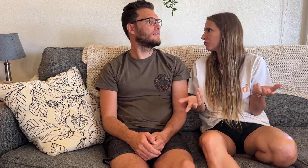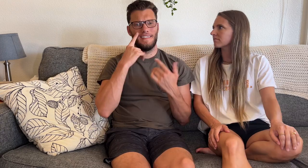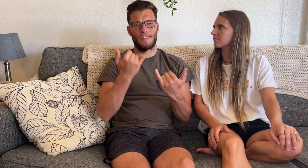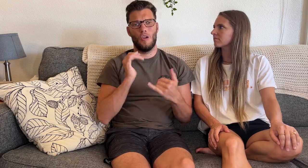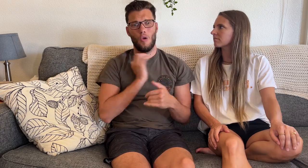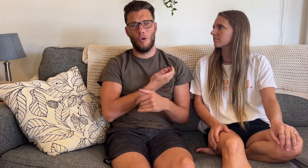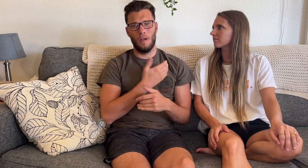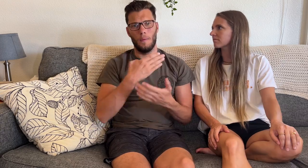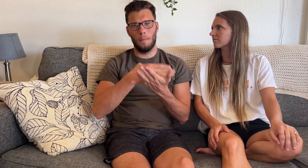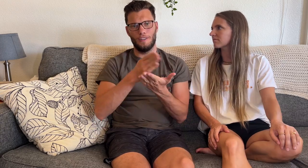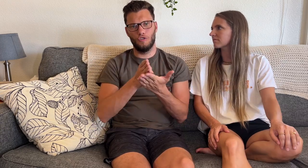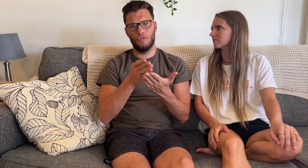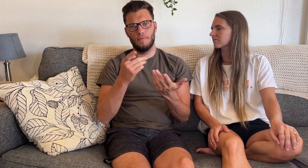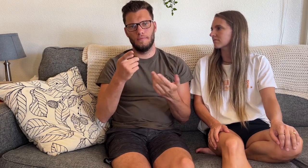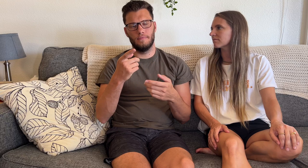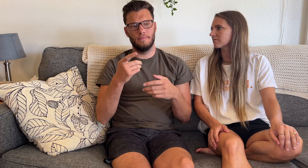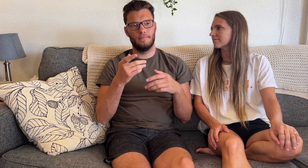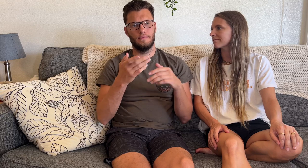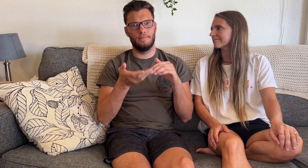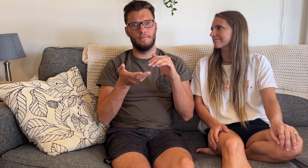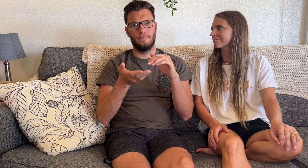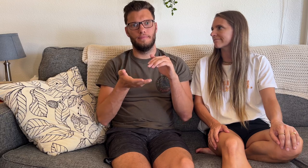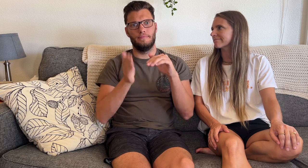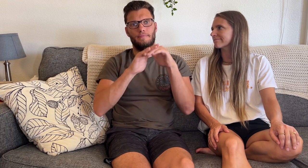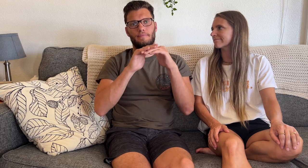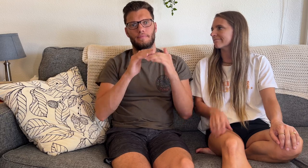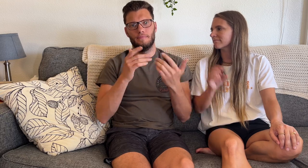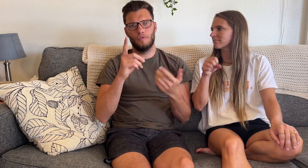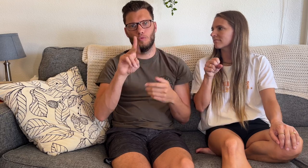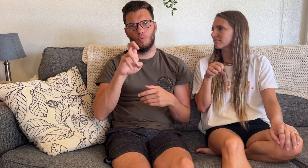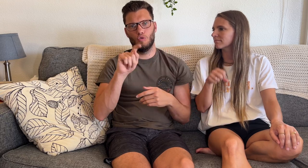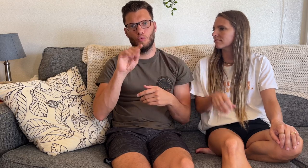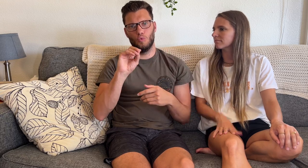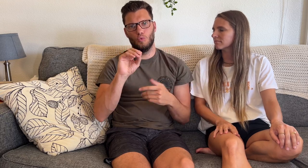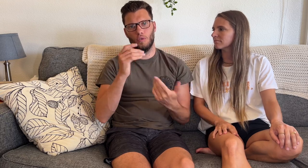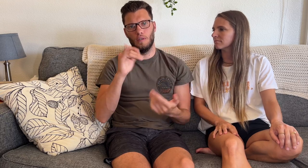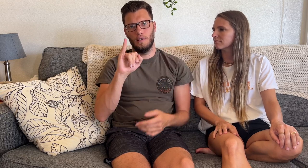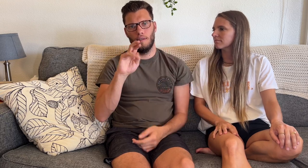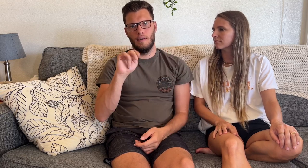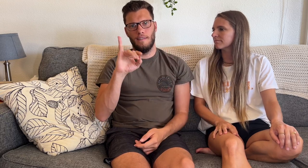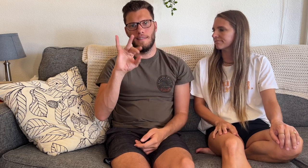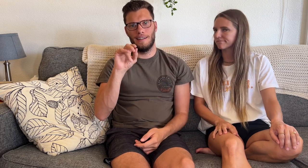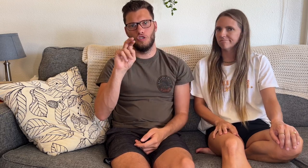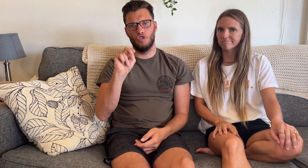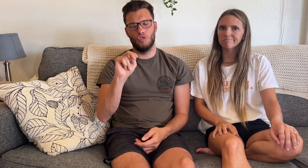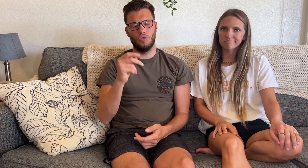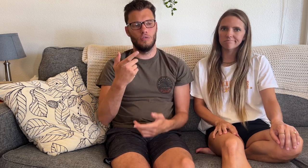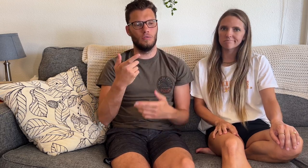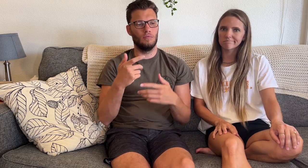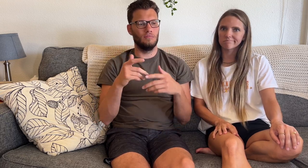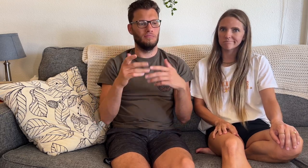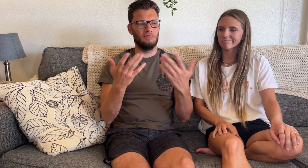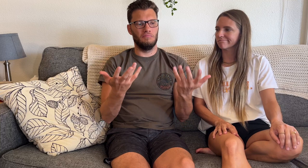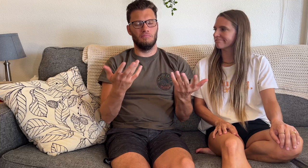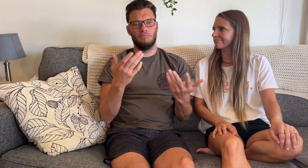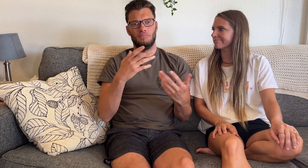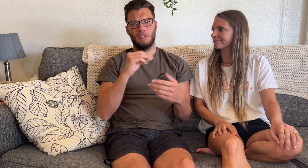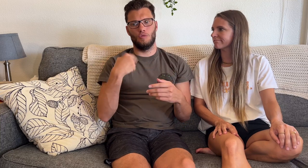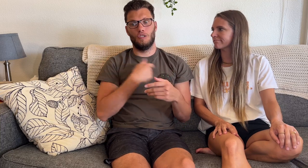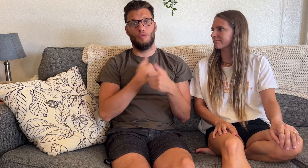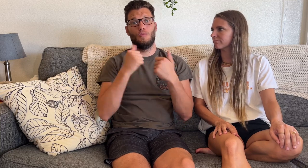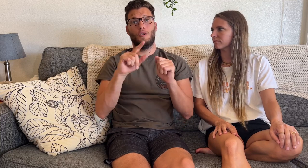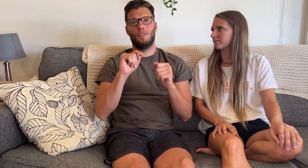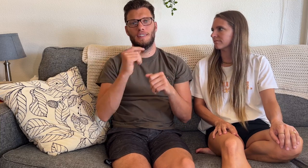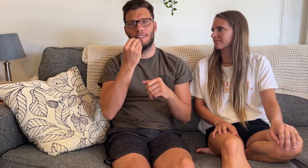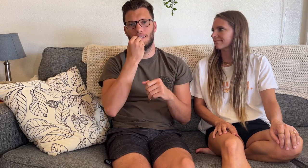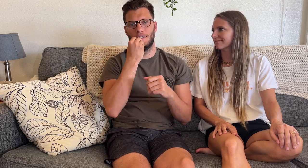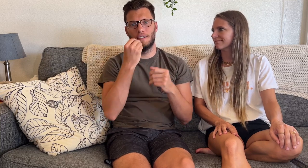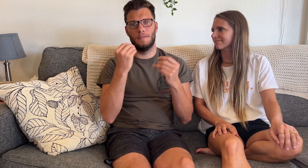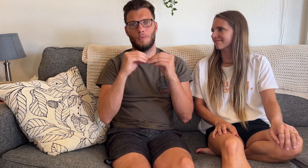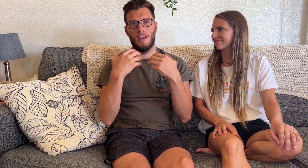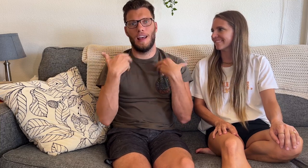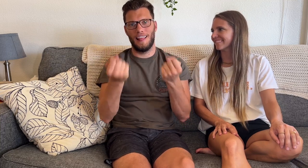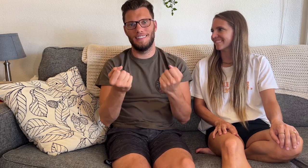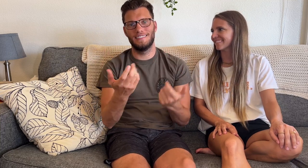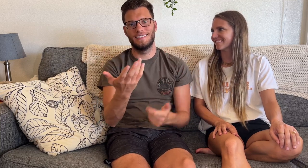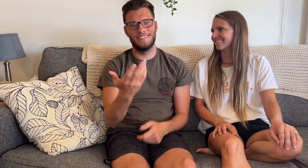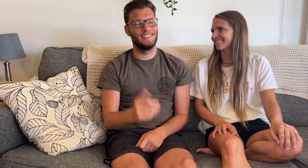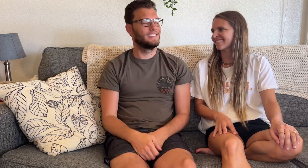For now, our budget is more than usual due to inflation, and trying to create a more healthy eating lifestyle.